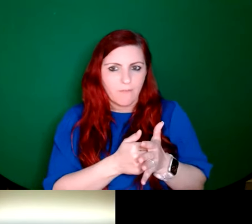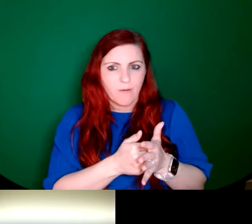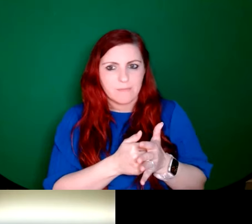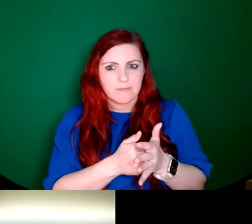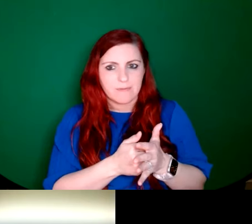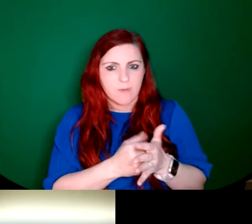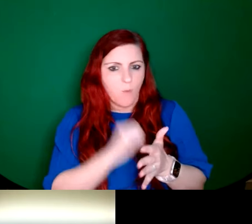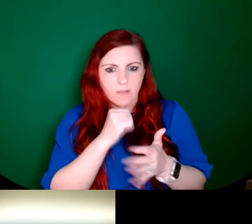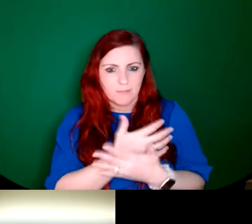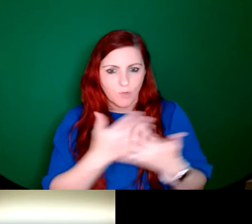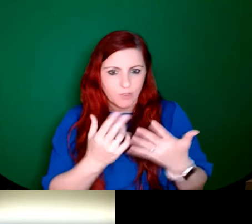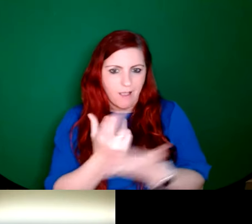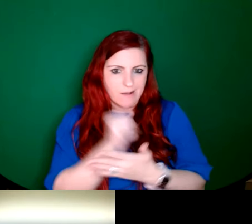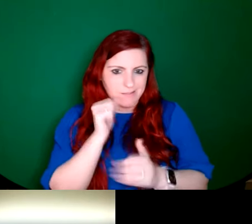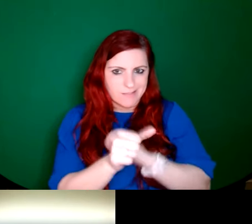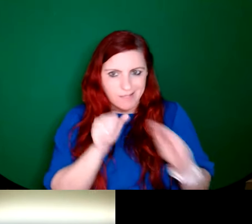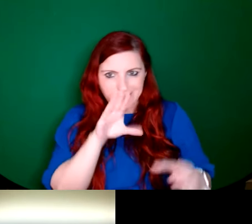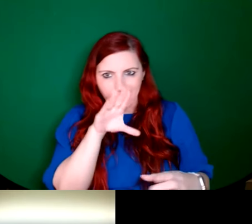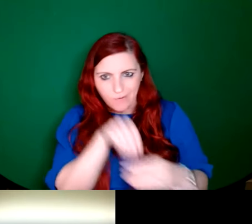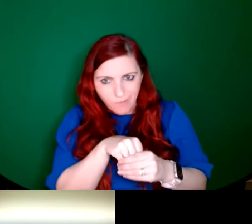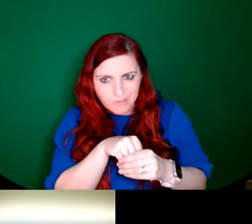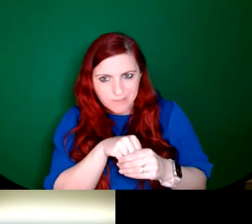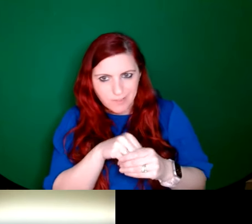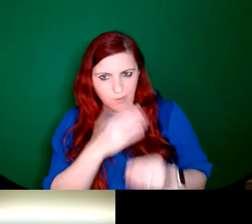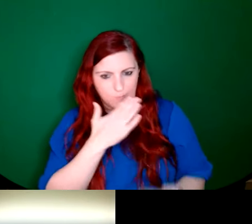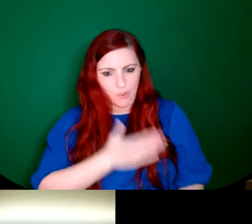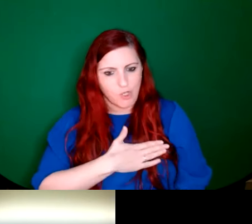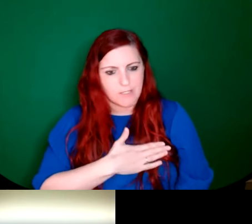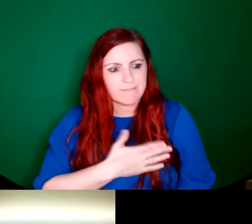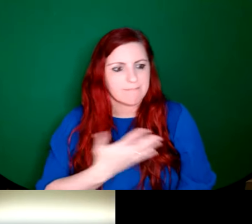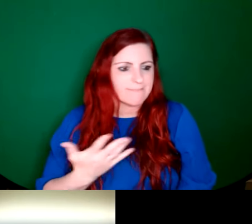involved, it was more just kind of about profits. And so there definitely was a